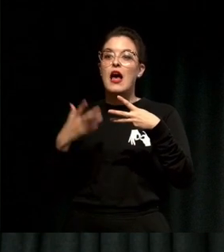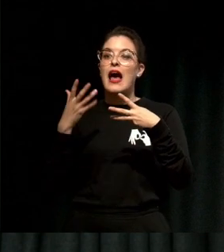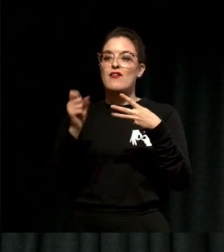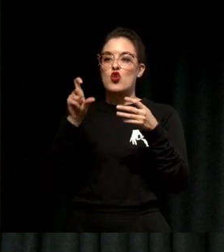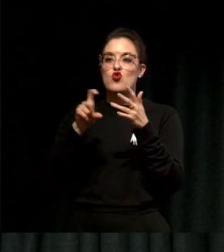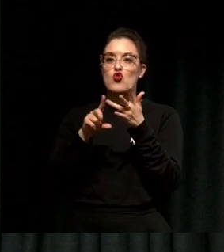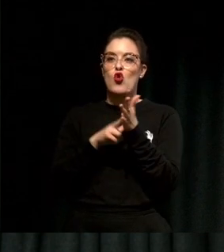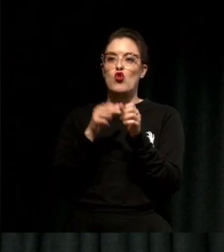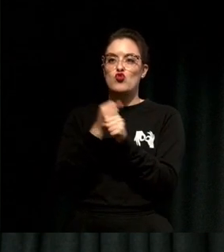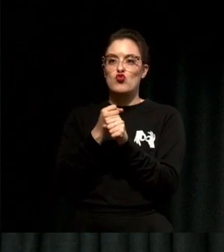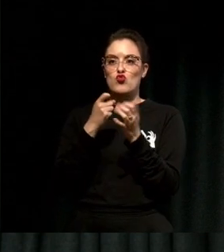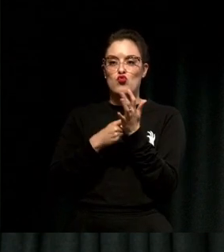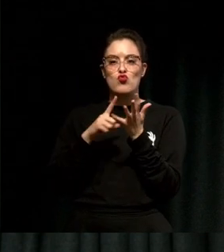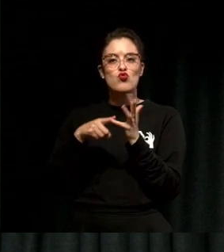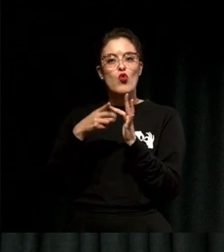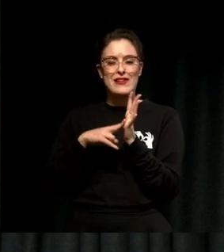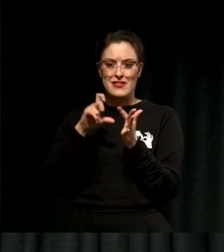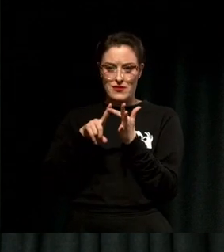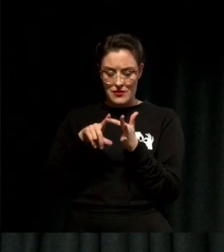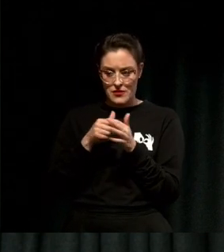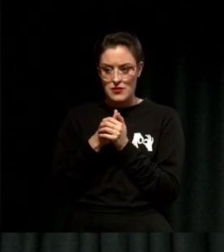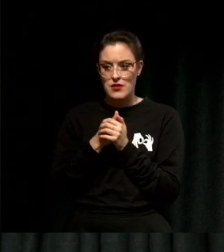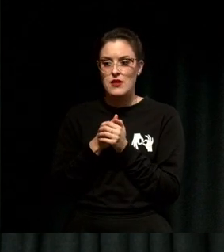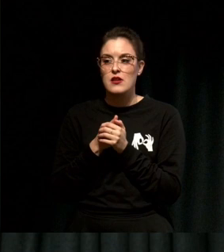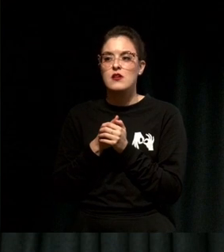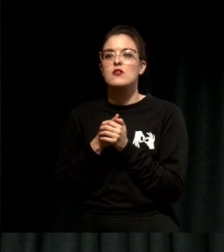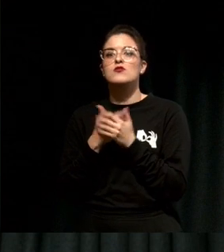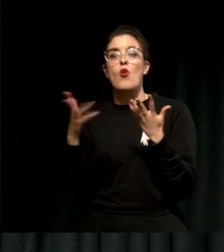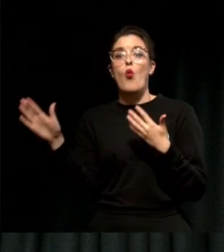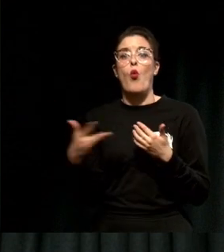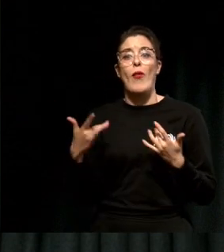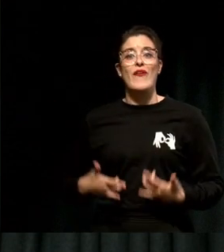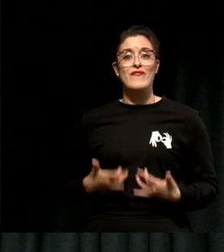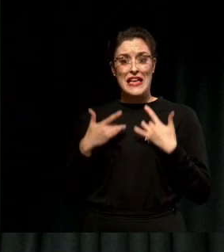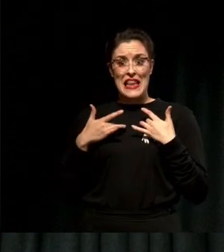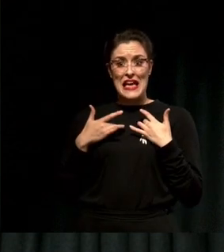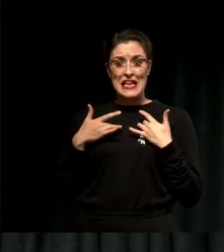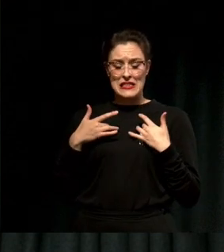So making sure that the feelings that you have inside are processed above the line,